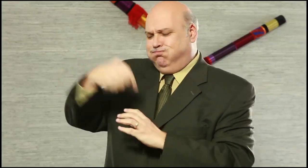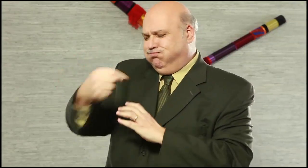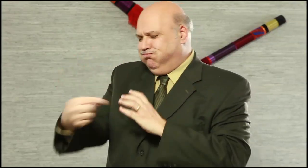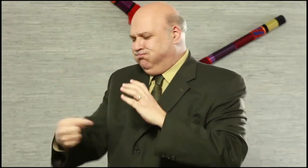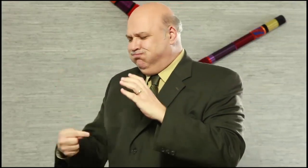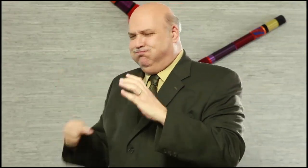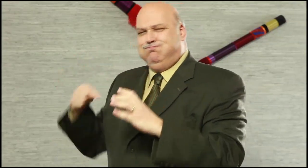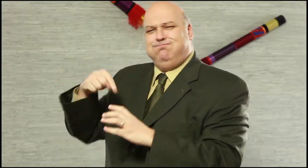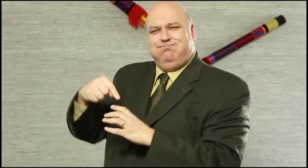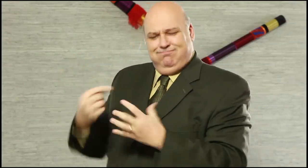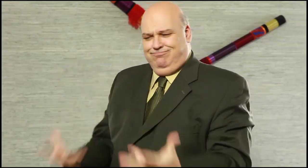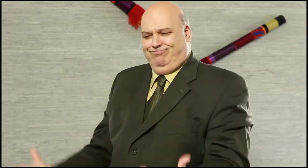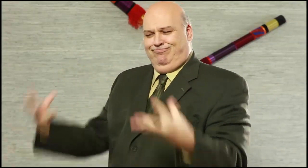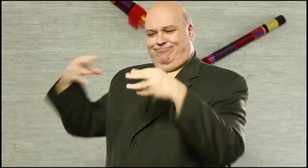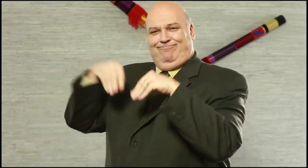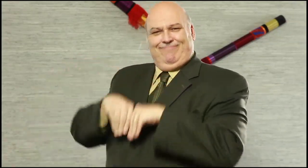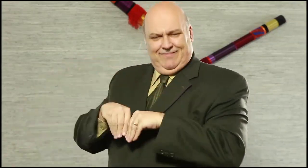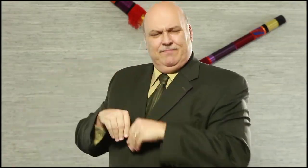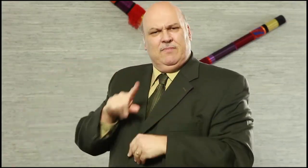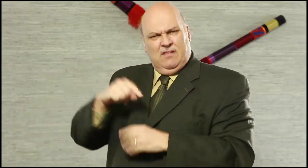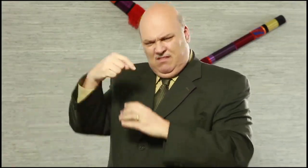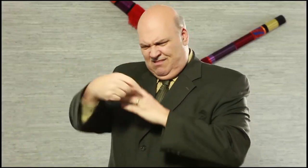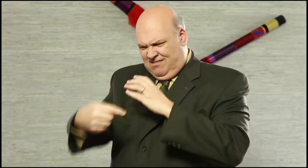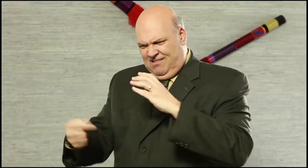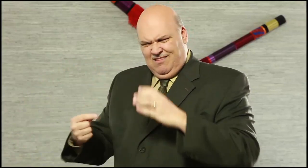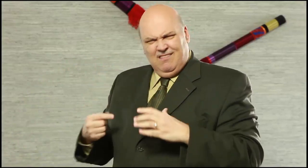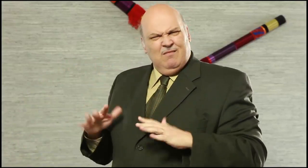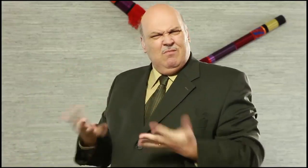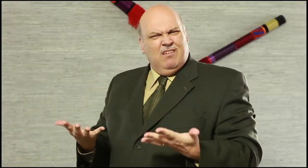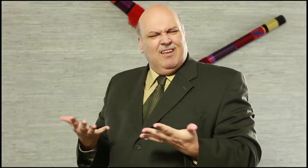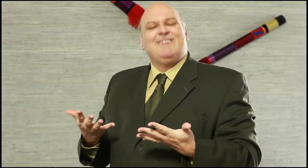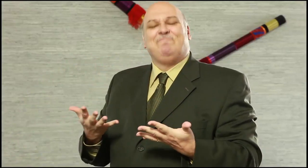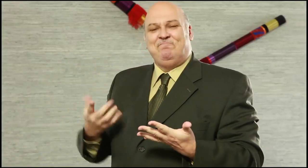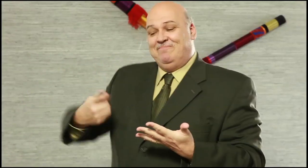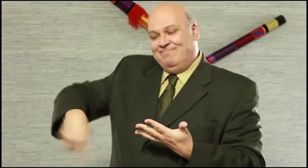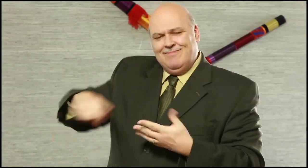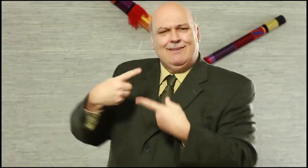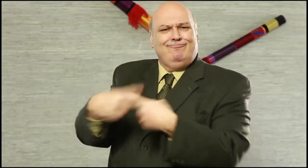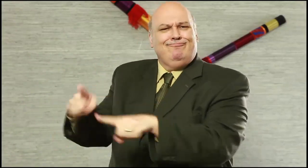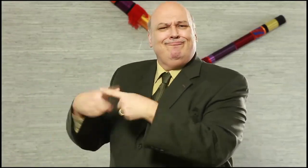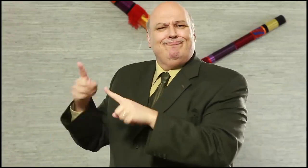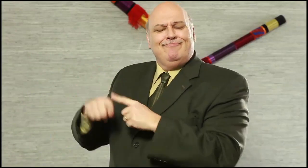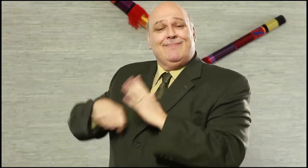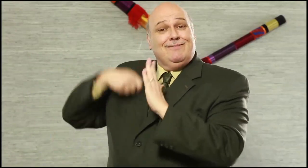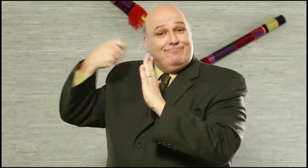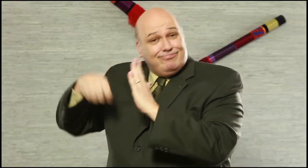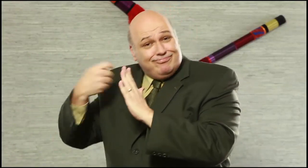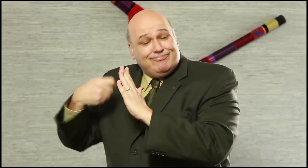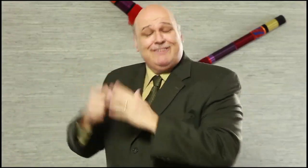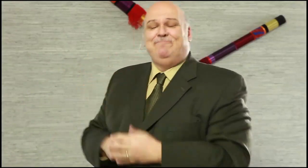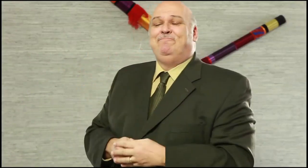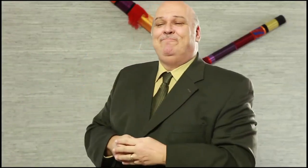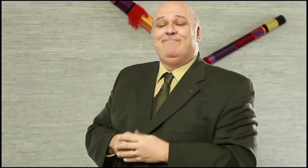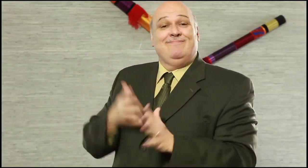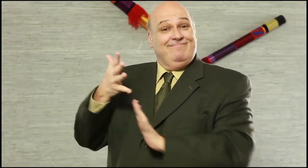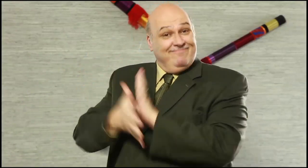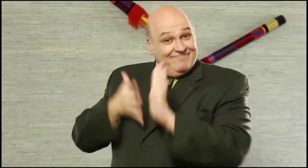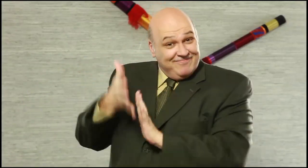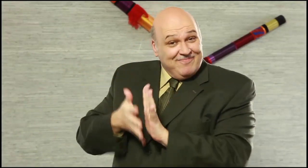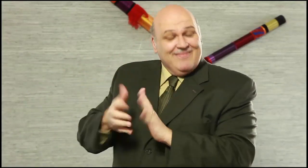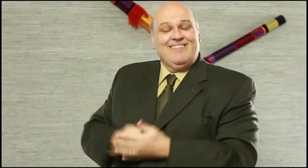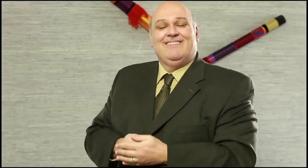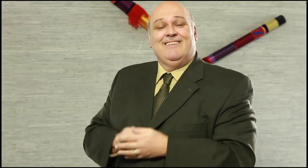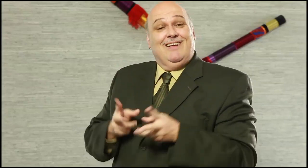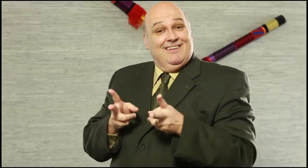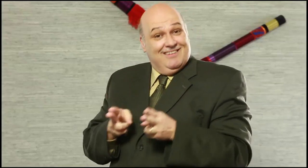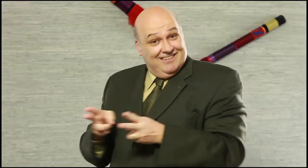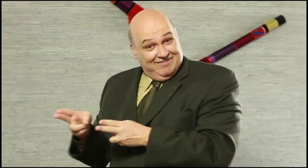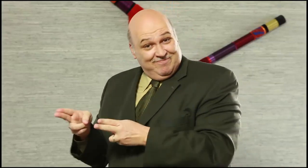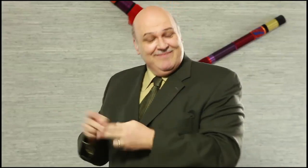Toronto, Canada with writers, crew members and Signers